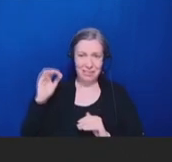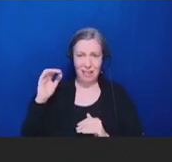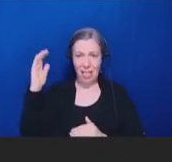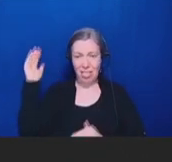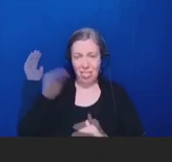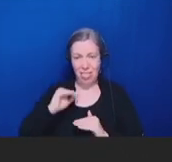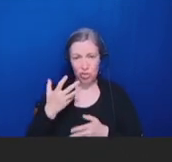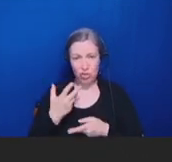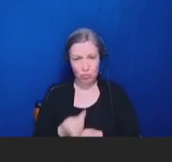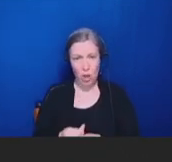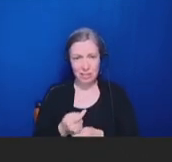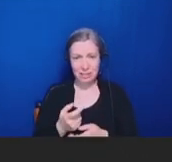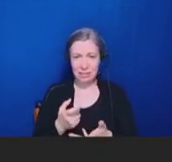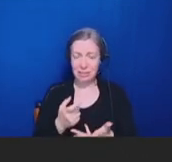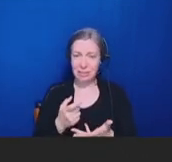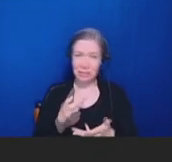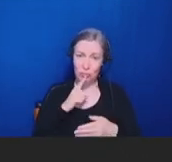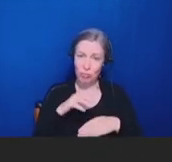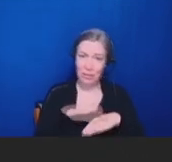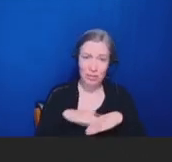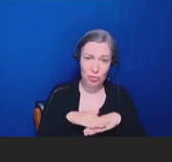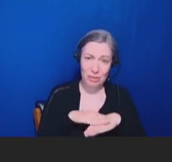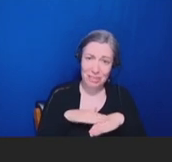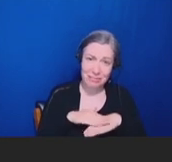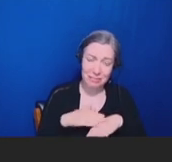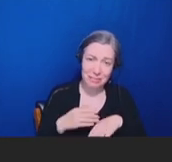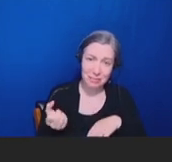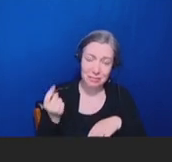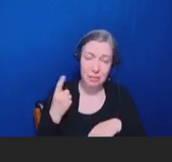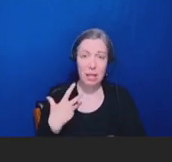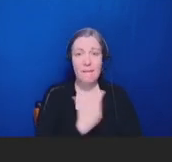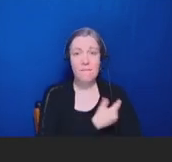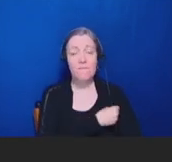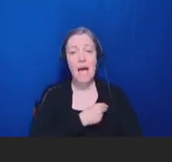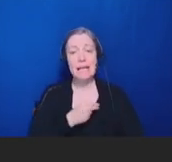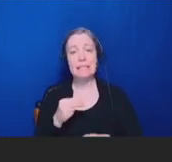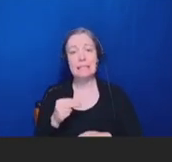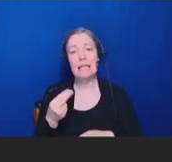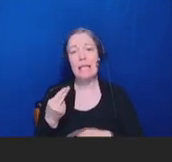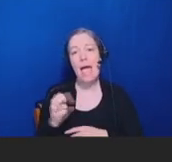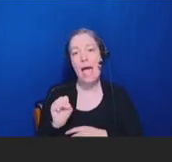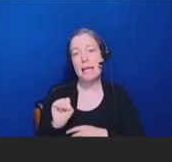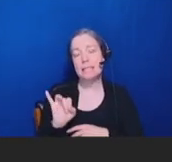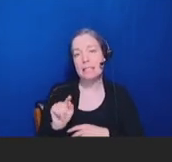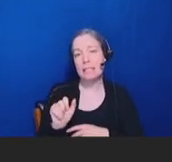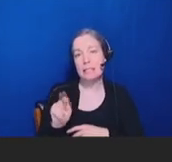and hesitancy is now not a new phenomenon, of course, but it's become far more dangerous